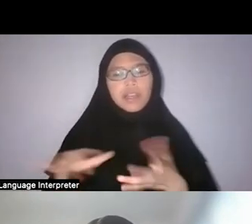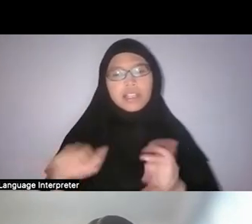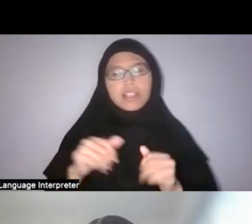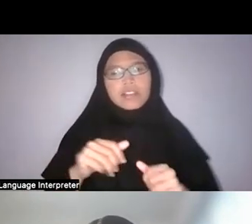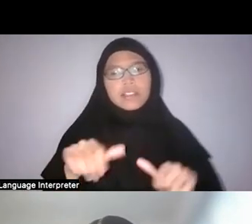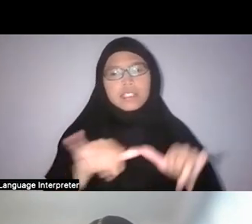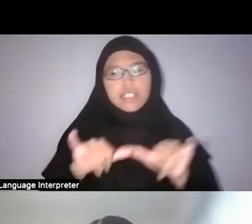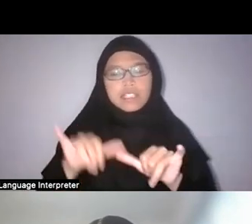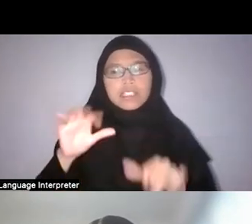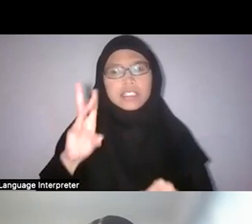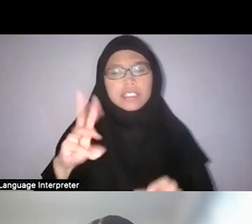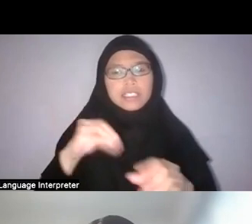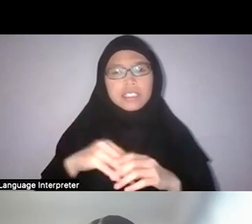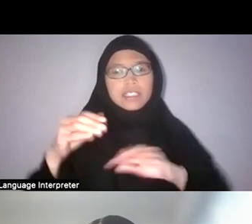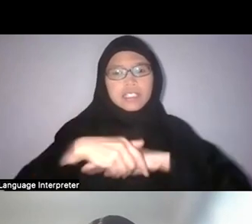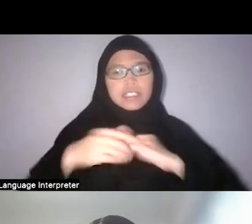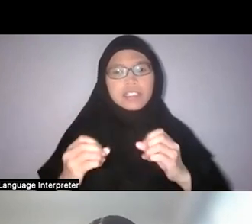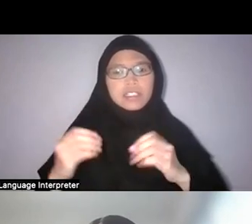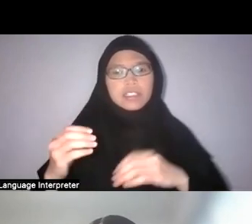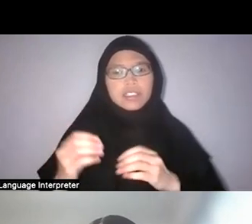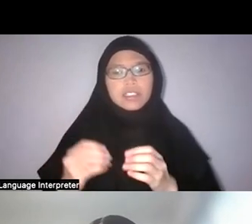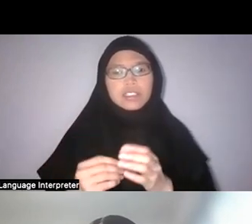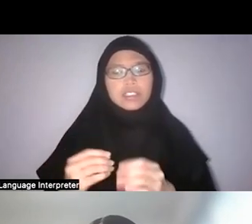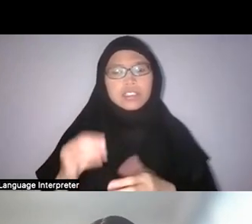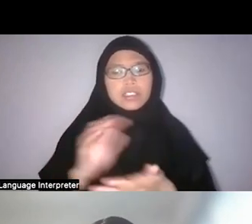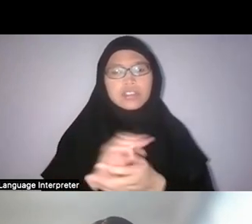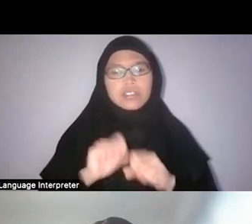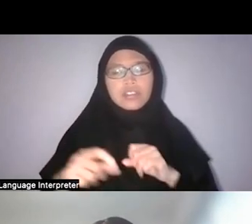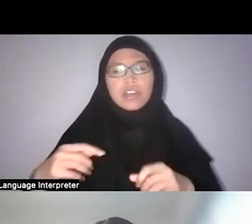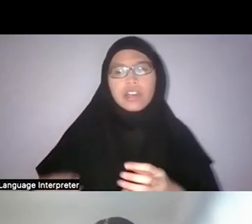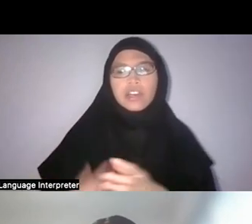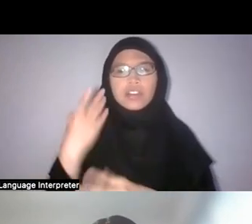And I grew up like a plant rooted in the rich soil.” So that is how he described himself.